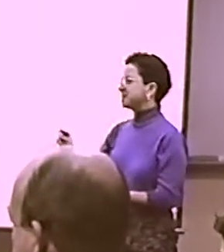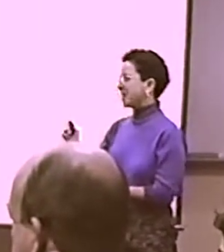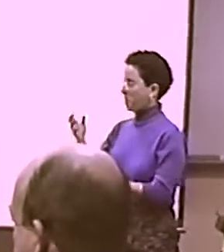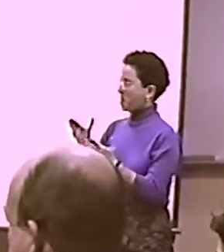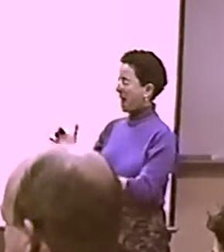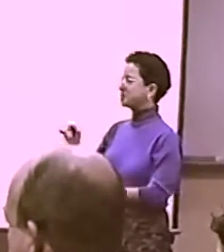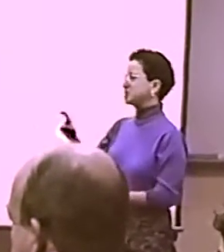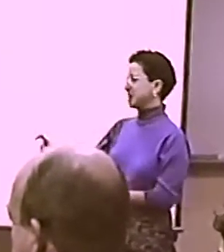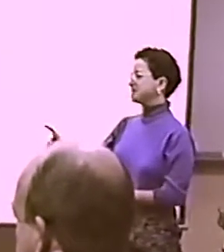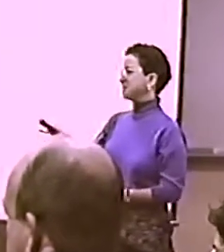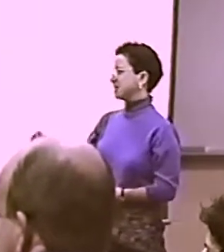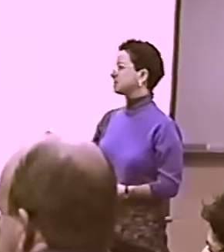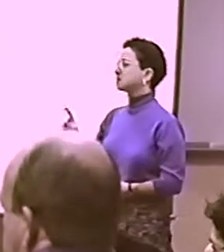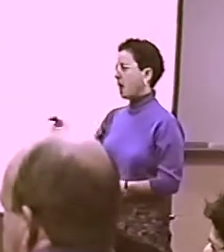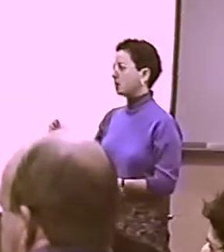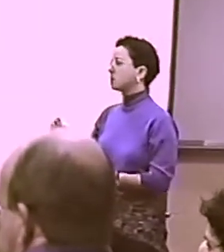I WOULD LOVE IT EVEN MORE.